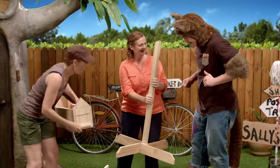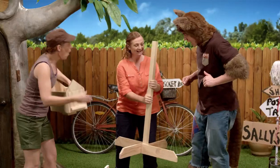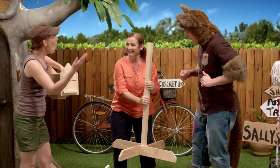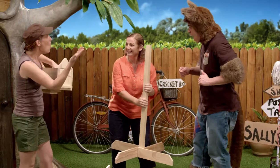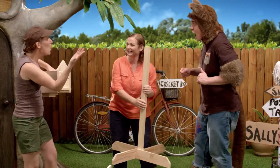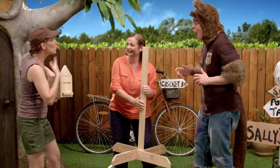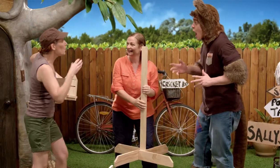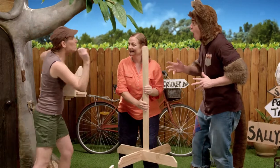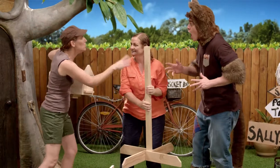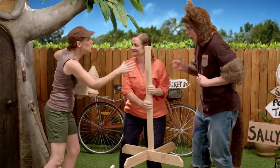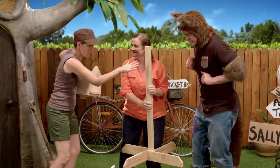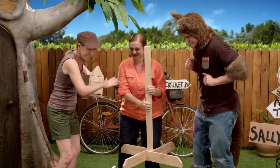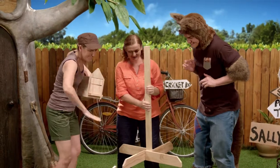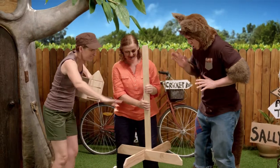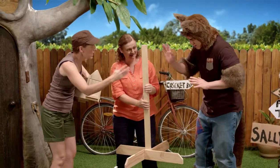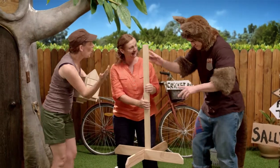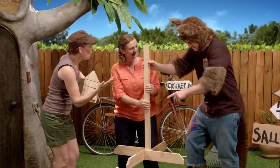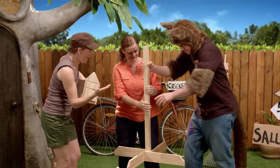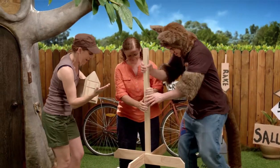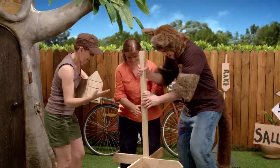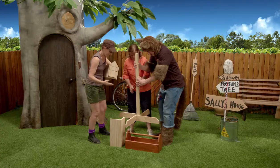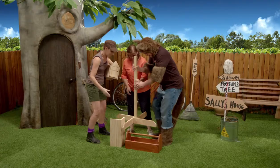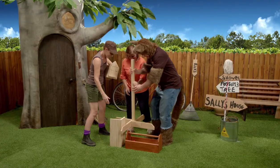Where do you want it to be placed, Possum? Ahh!